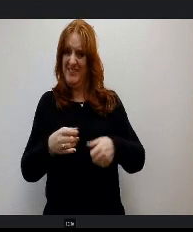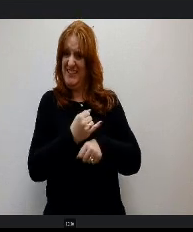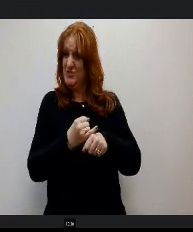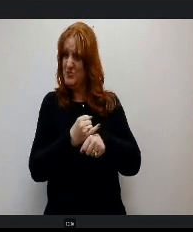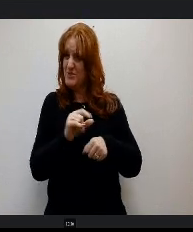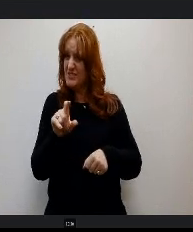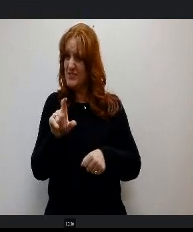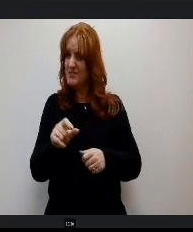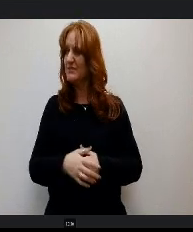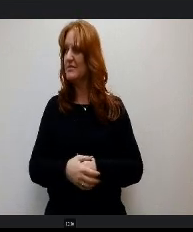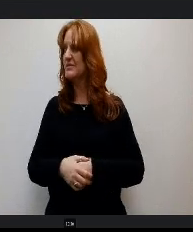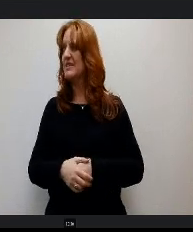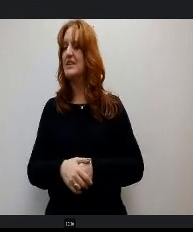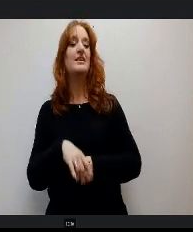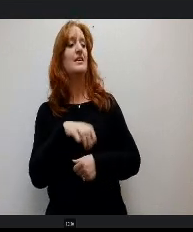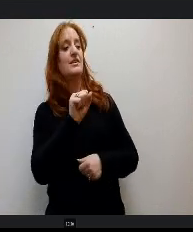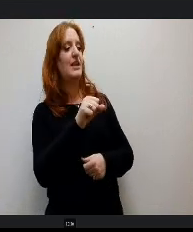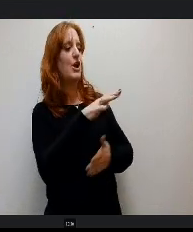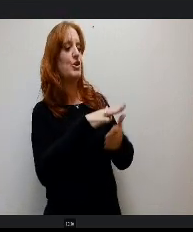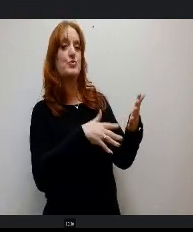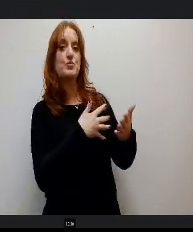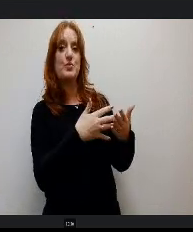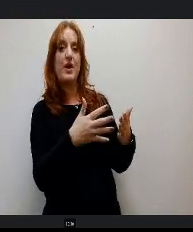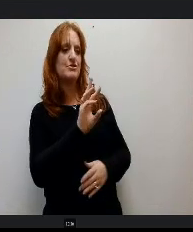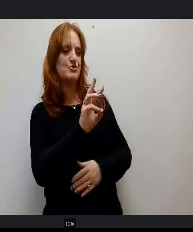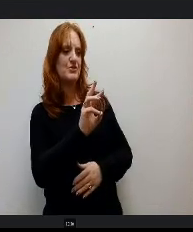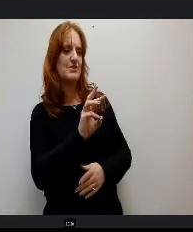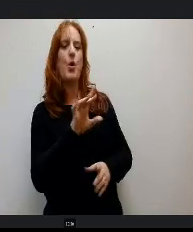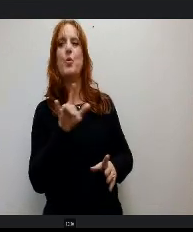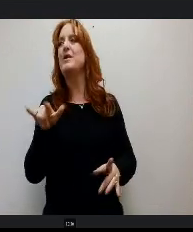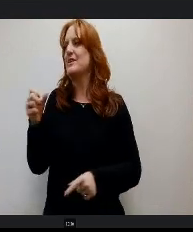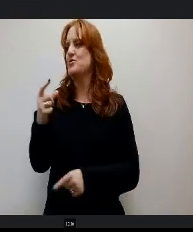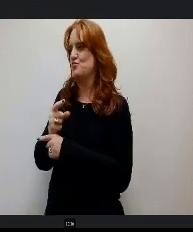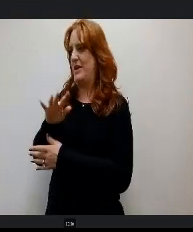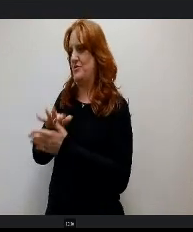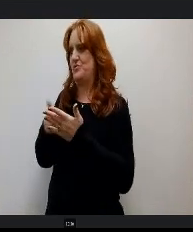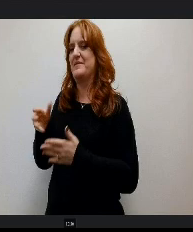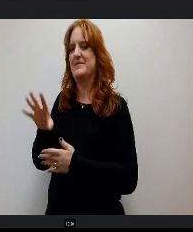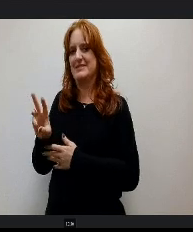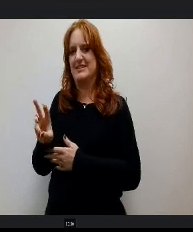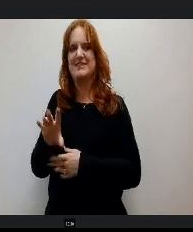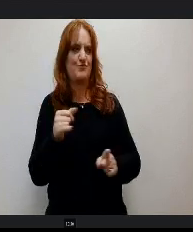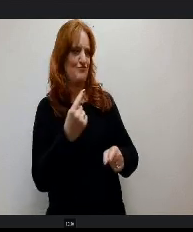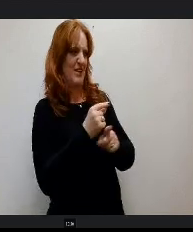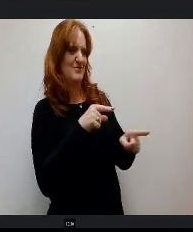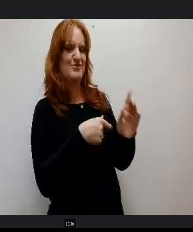So graph 6 shows that cash flow. Yep, if you just go there you go. That's it